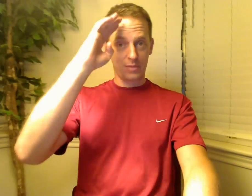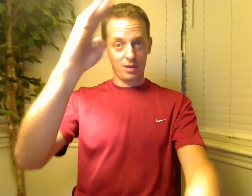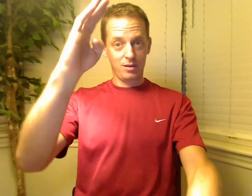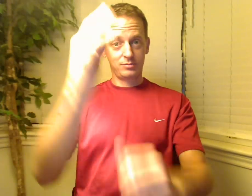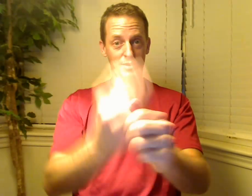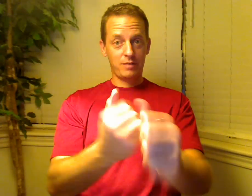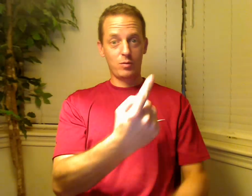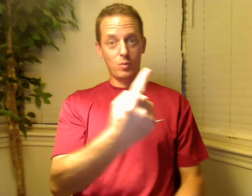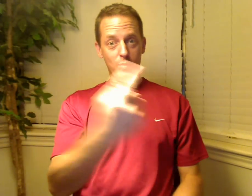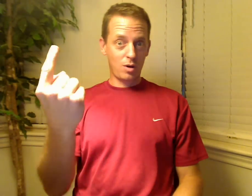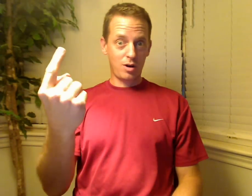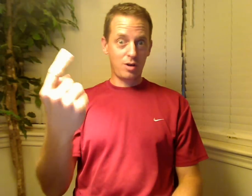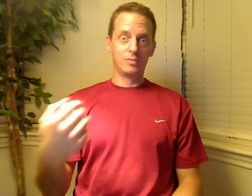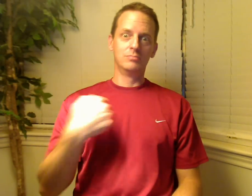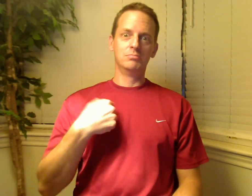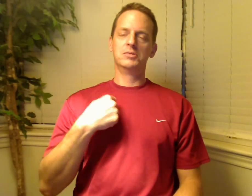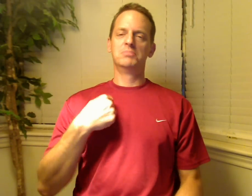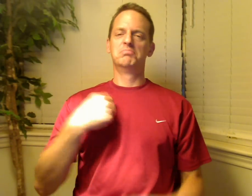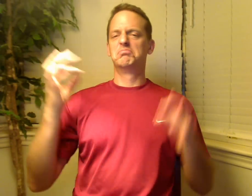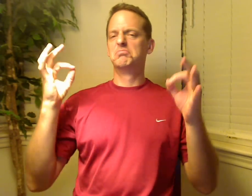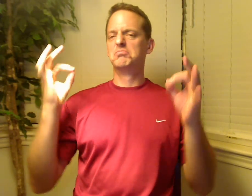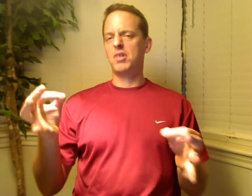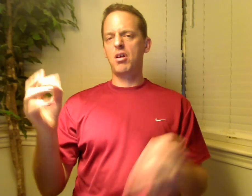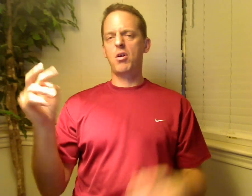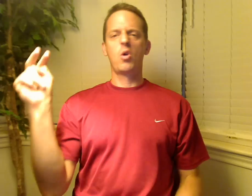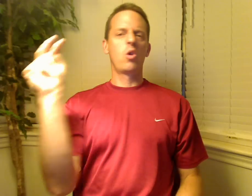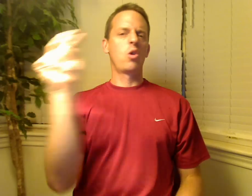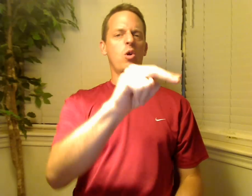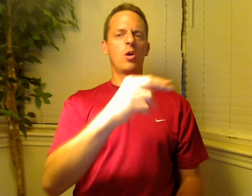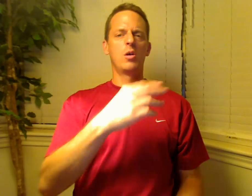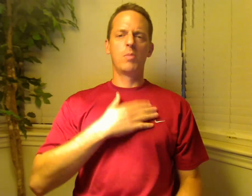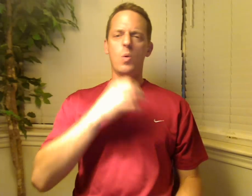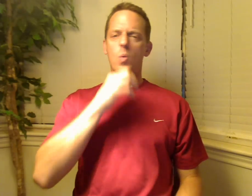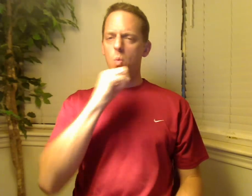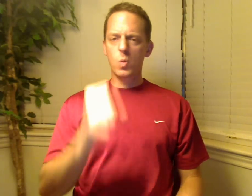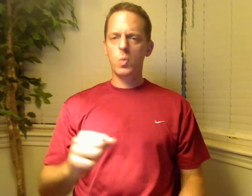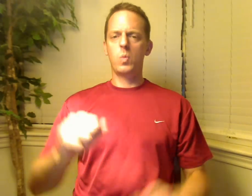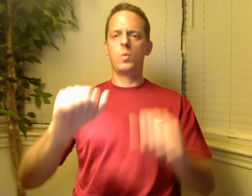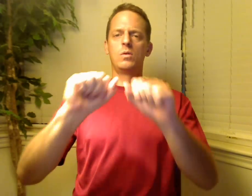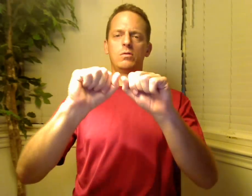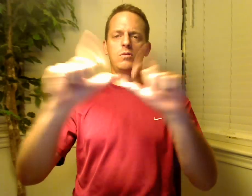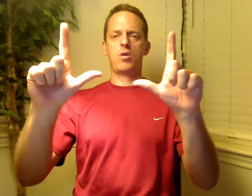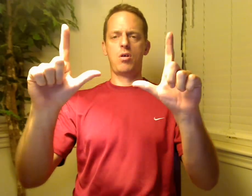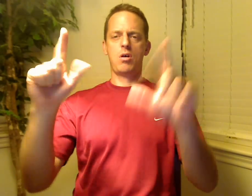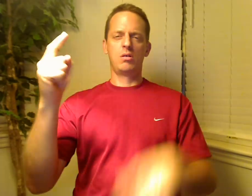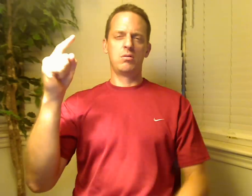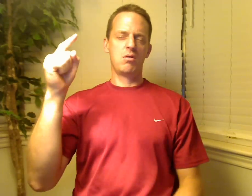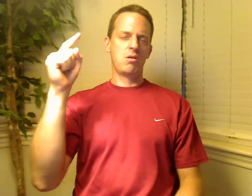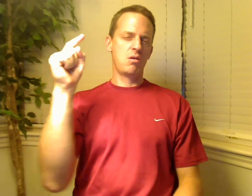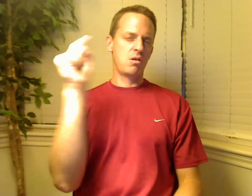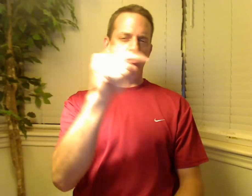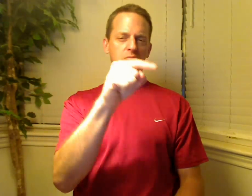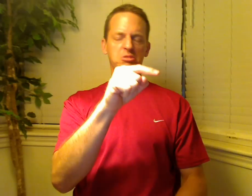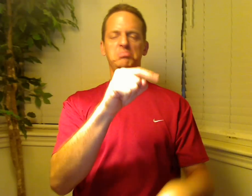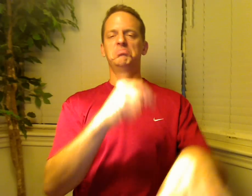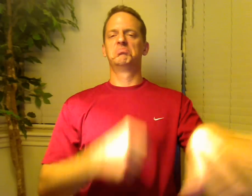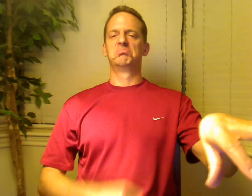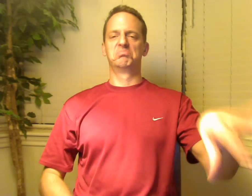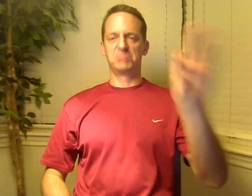Hello everyone. I decided to look at my old vlogs (clips) at youtube.